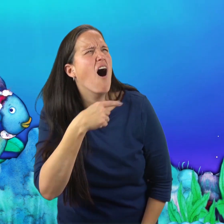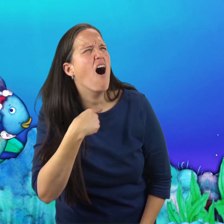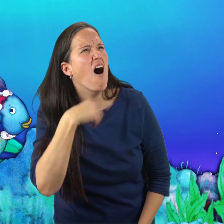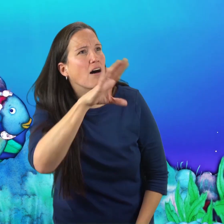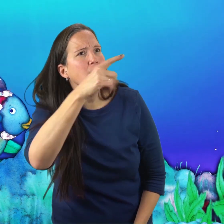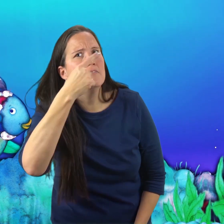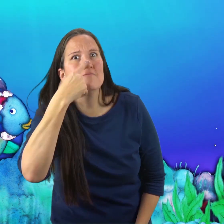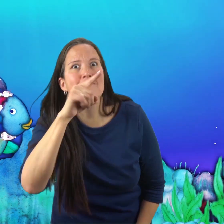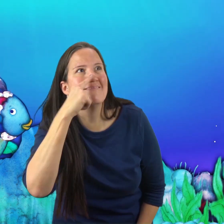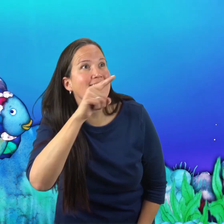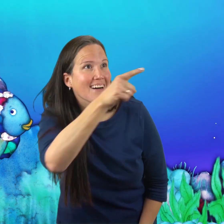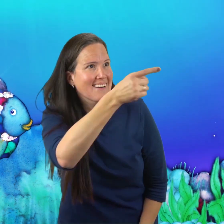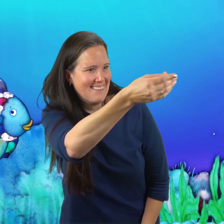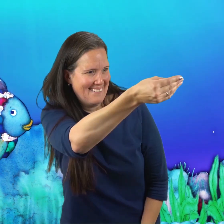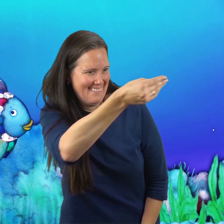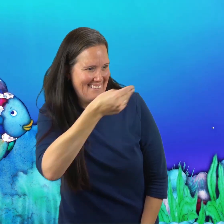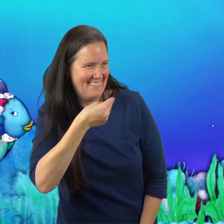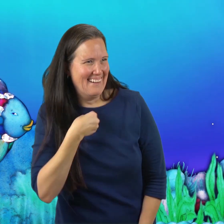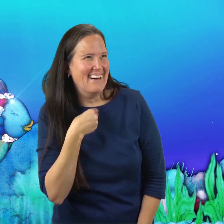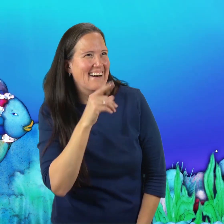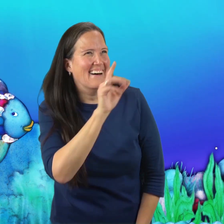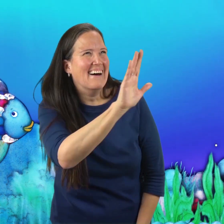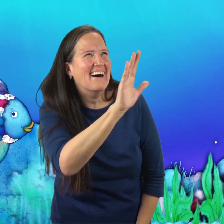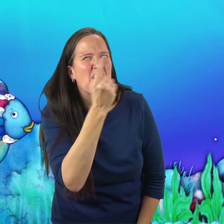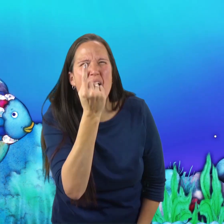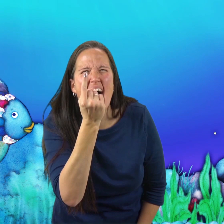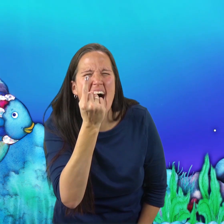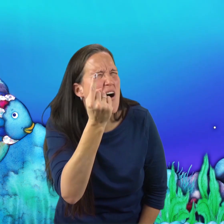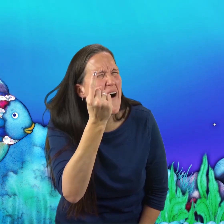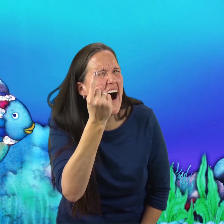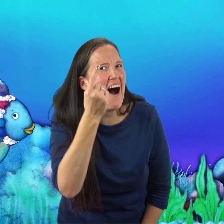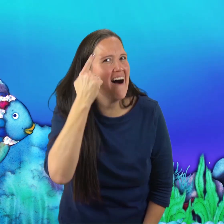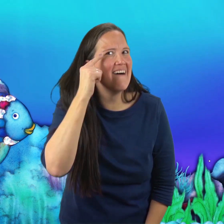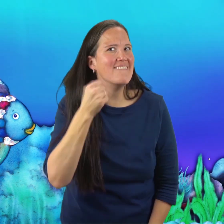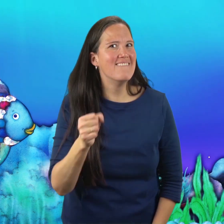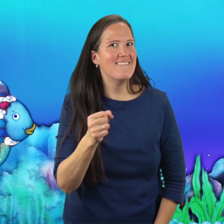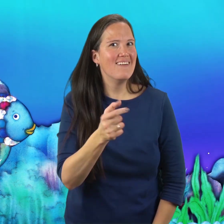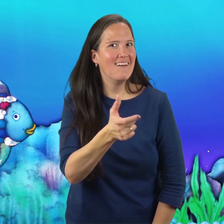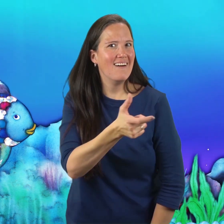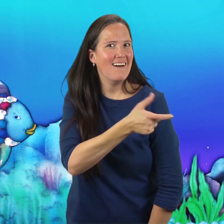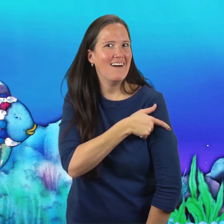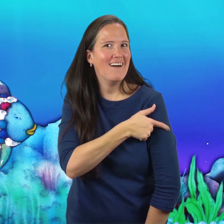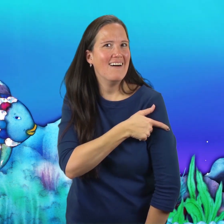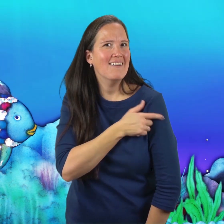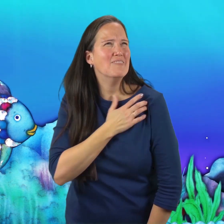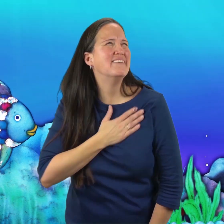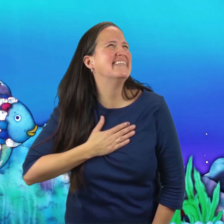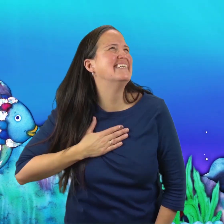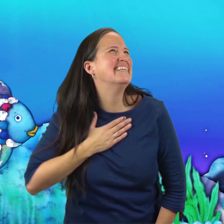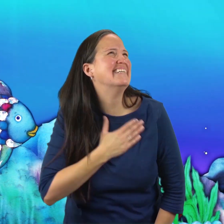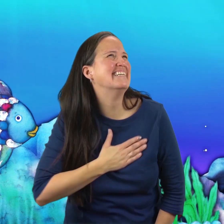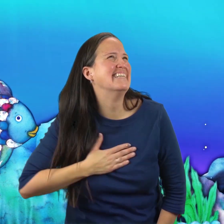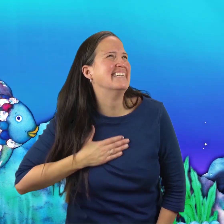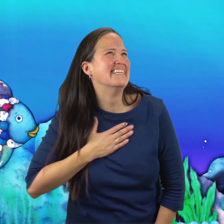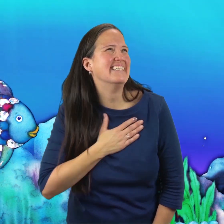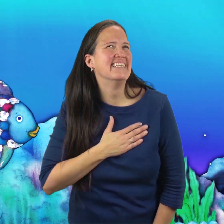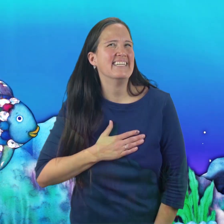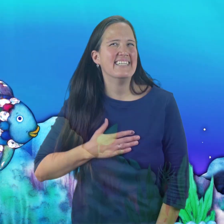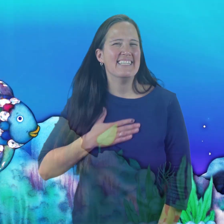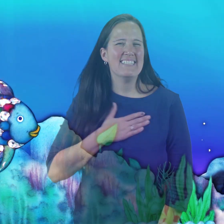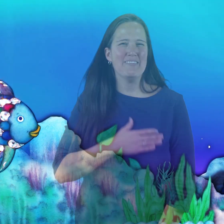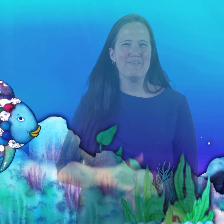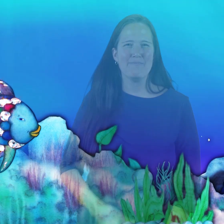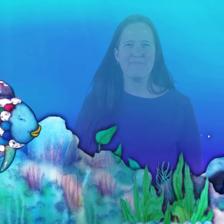“They are so wonderful, and you have so many.”